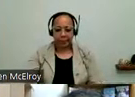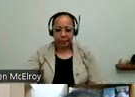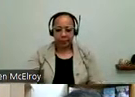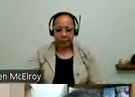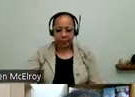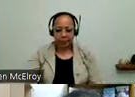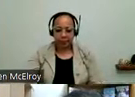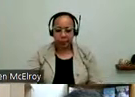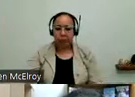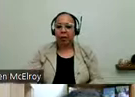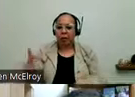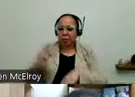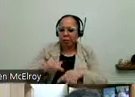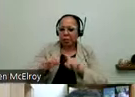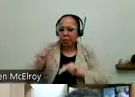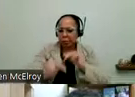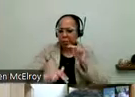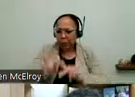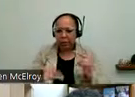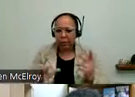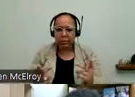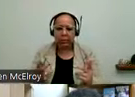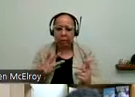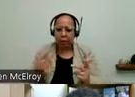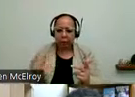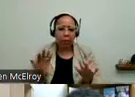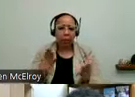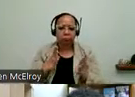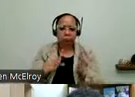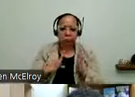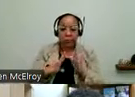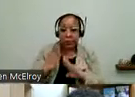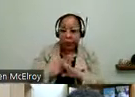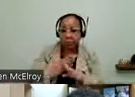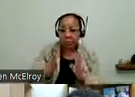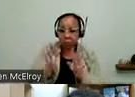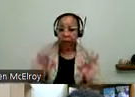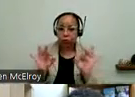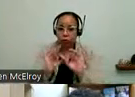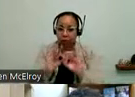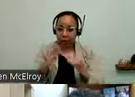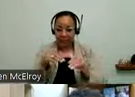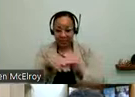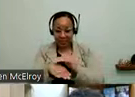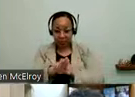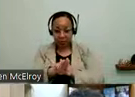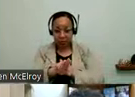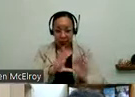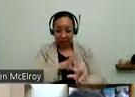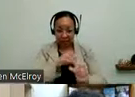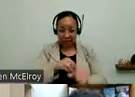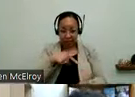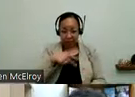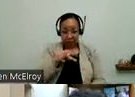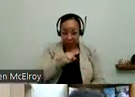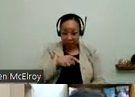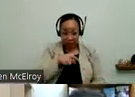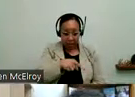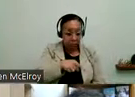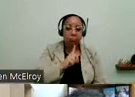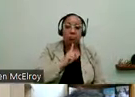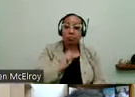buildings and developments to make sure that the accessibility that was in the